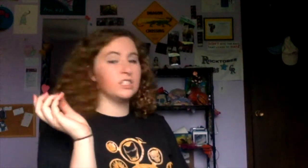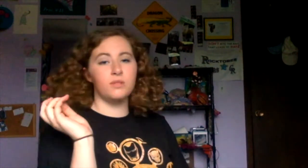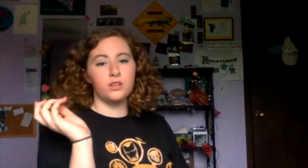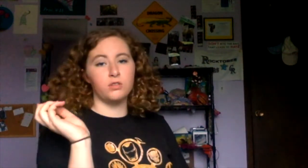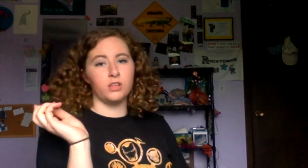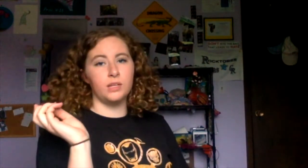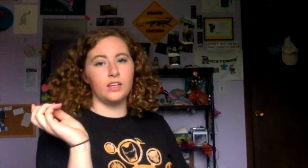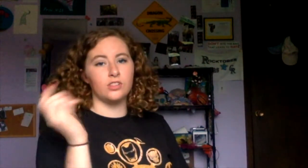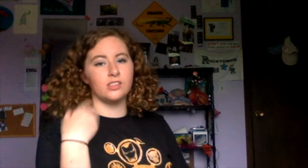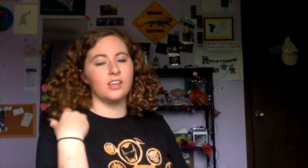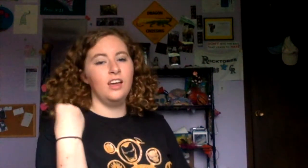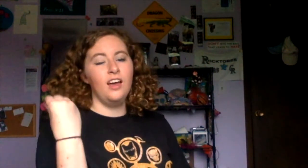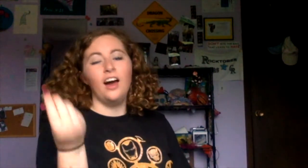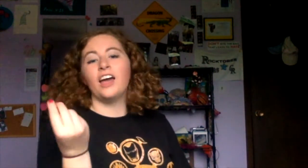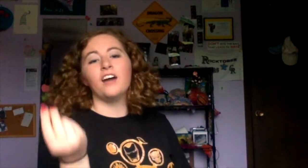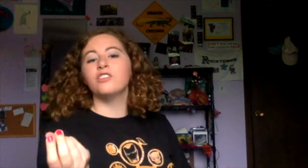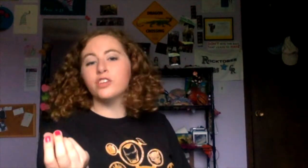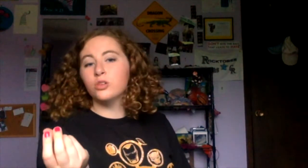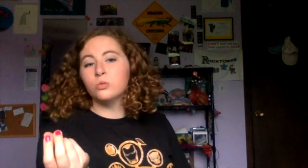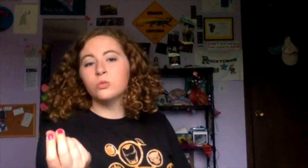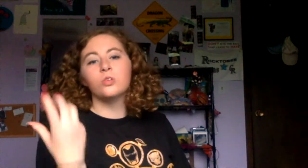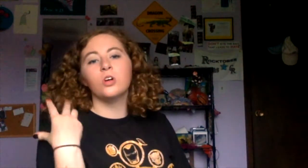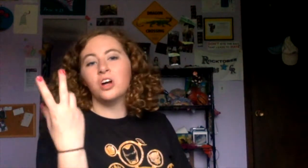If you need suggestions, I have a few.